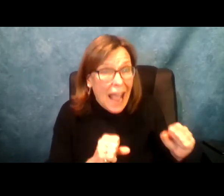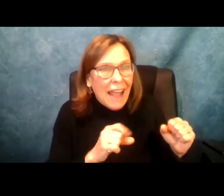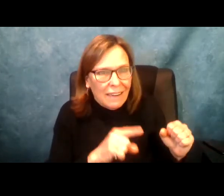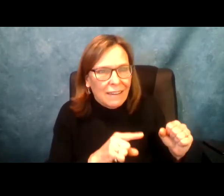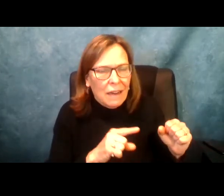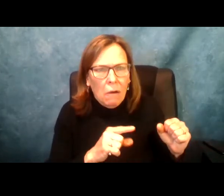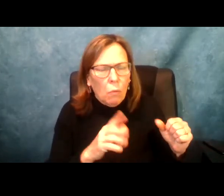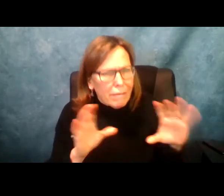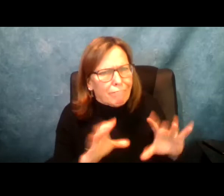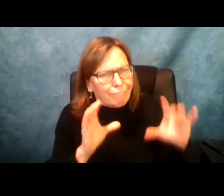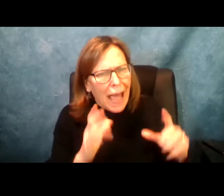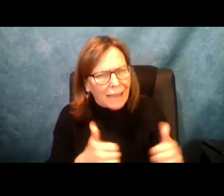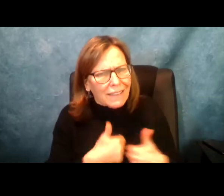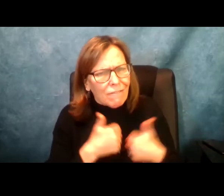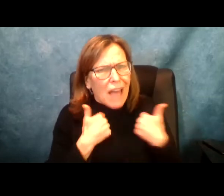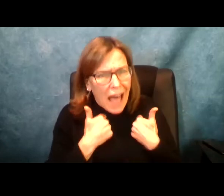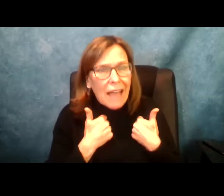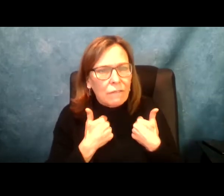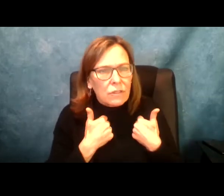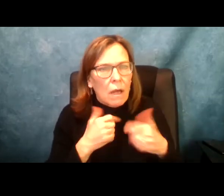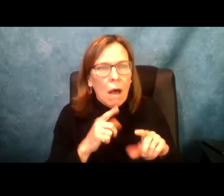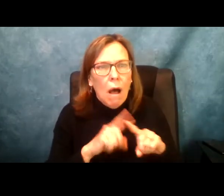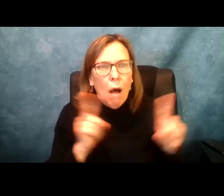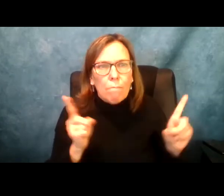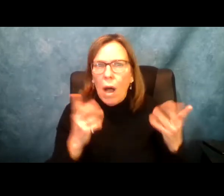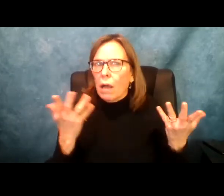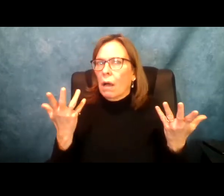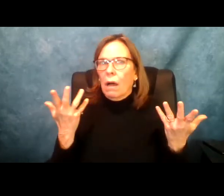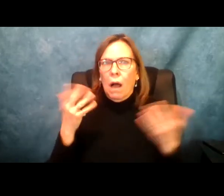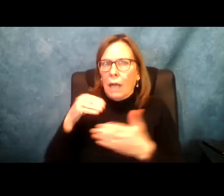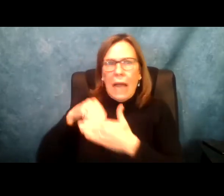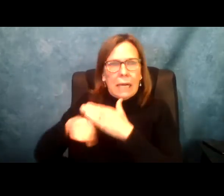tragedy when folks are out there, and can live in the